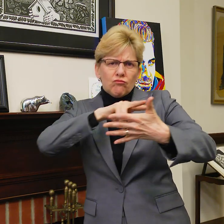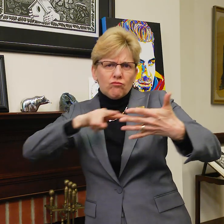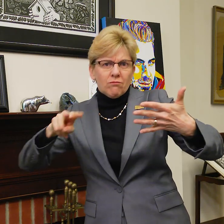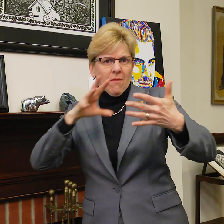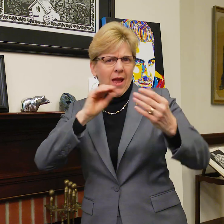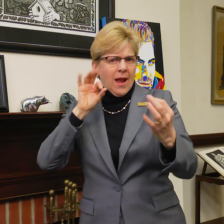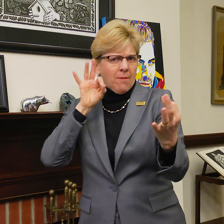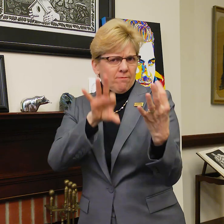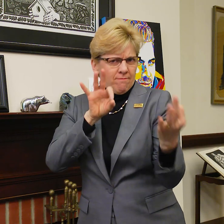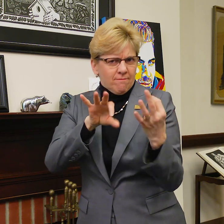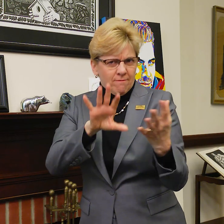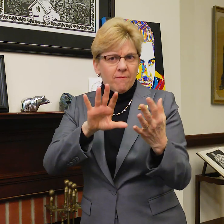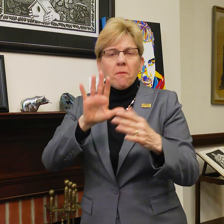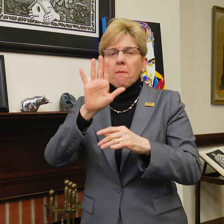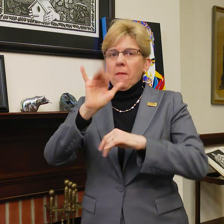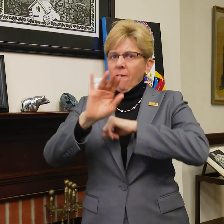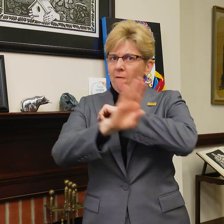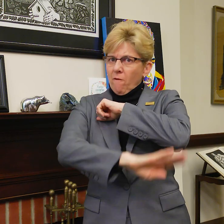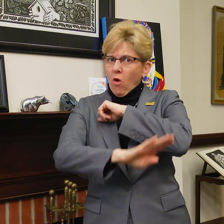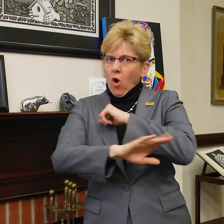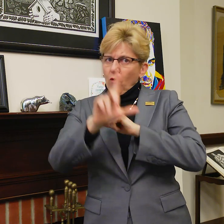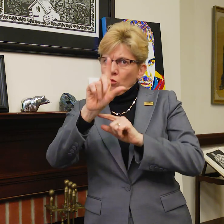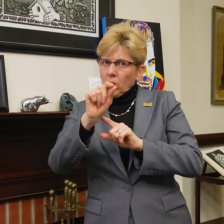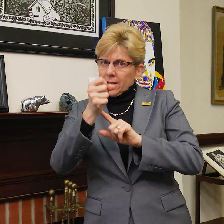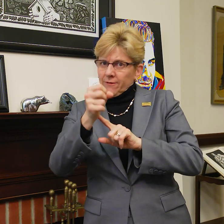and input during the fall 2017 semester.